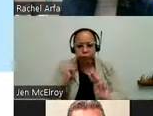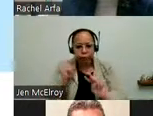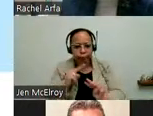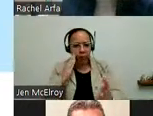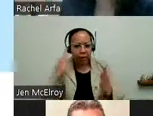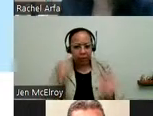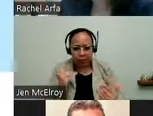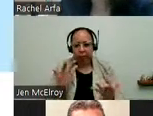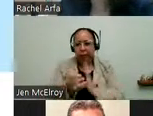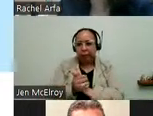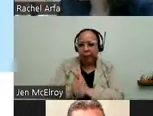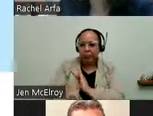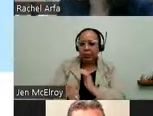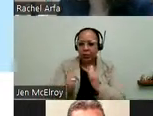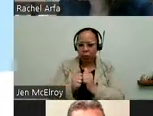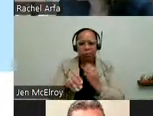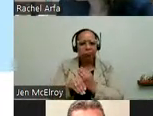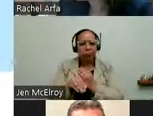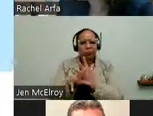competencies, on virtual platforms. So MOPD, you may know -- I remember